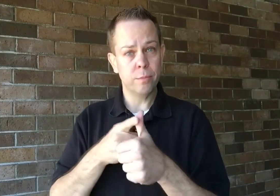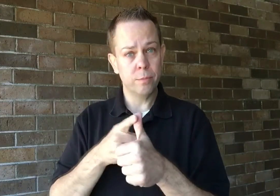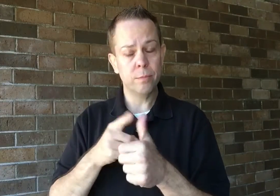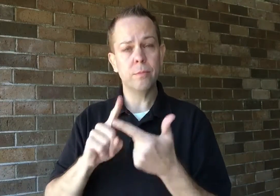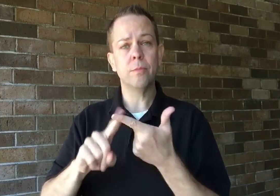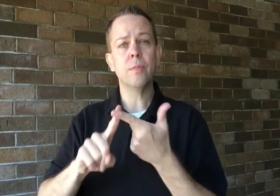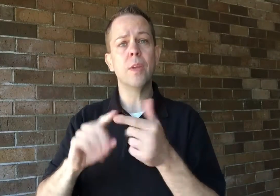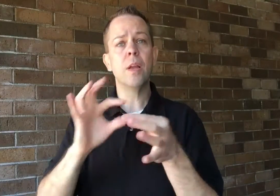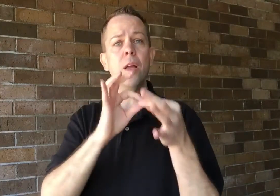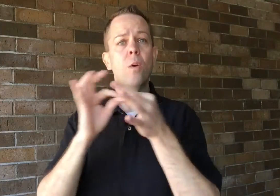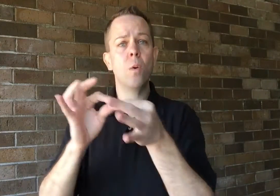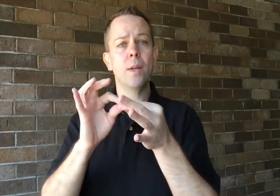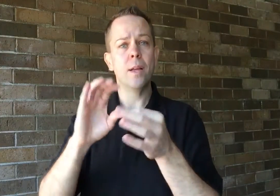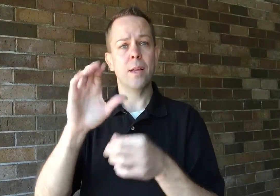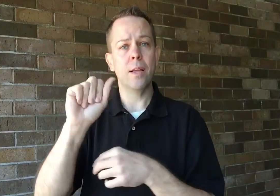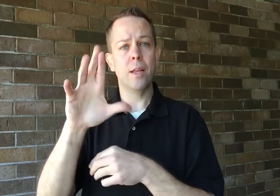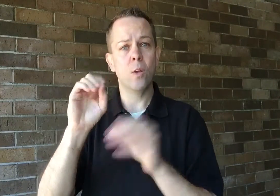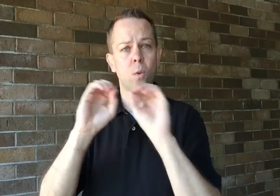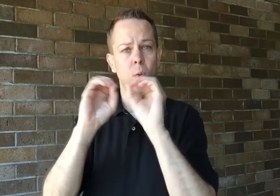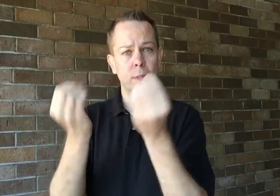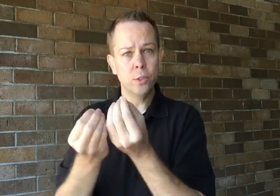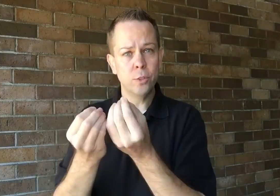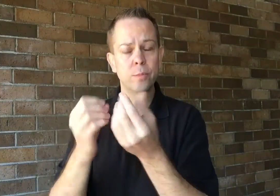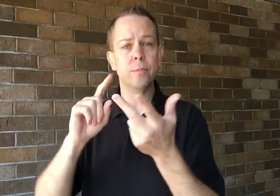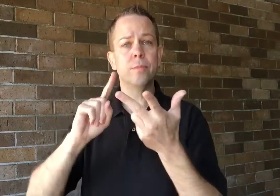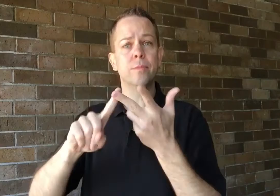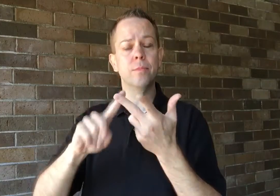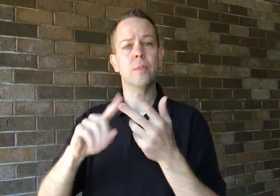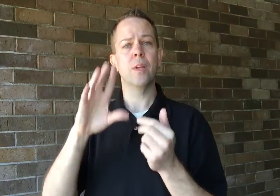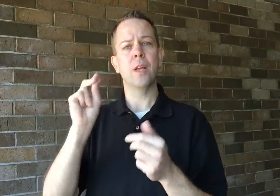coordinating care organizations,